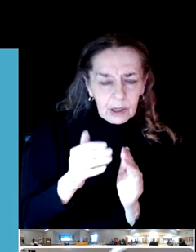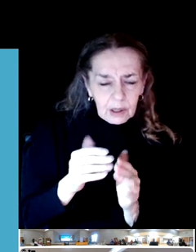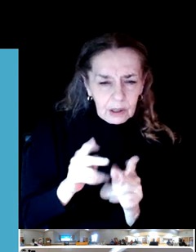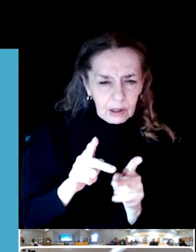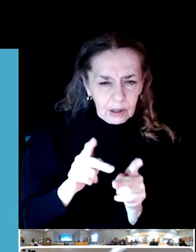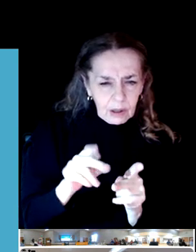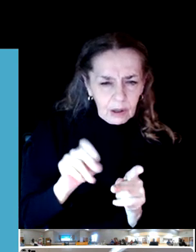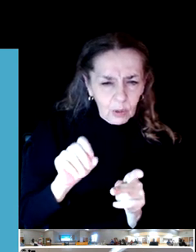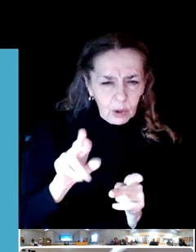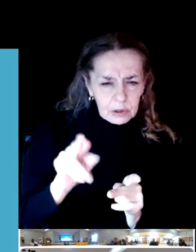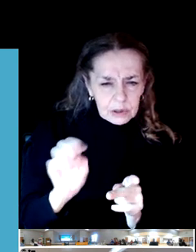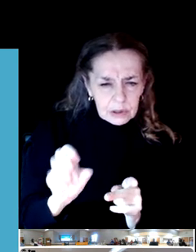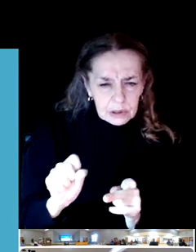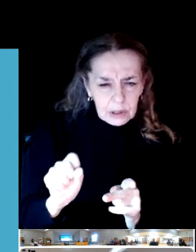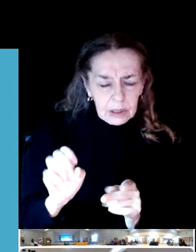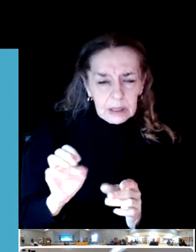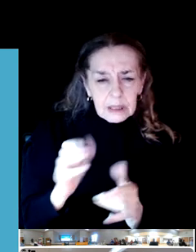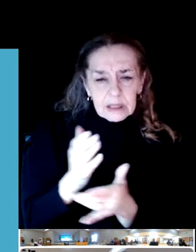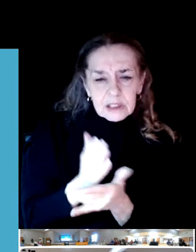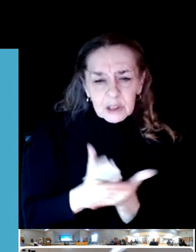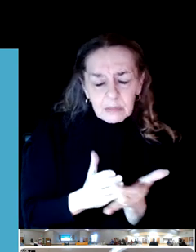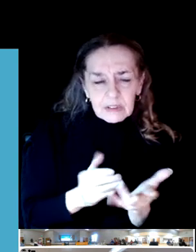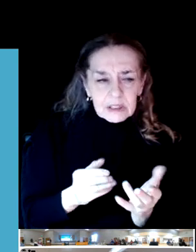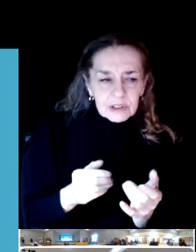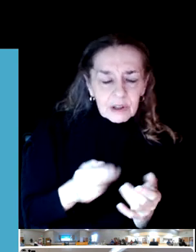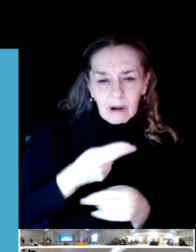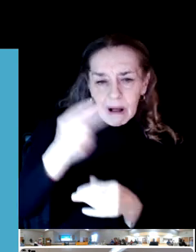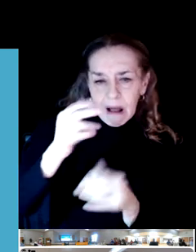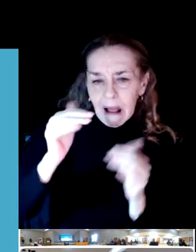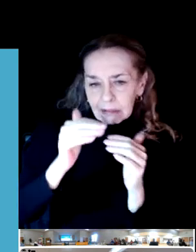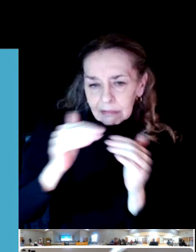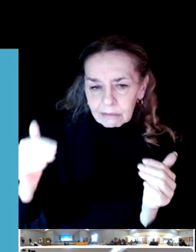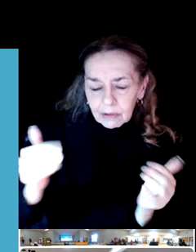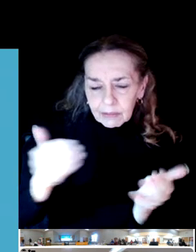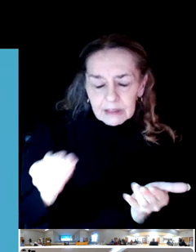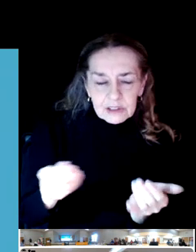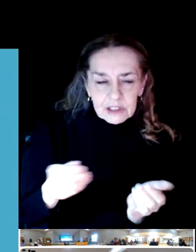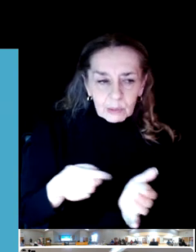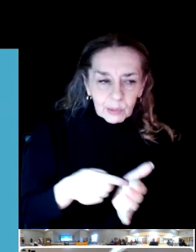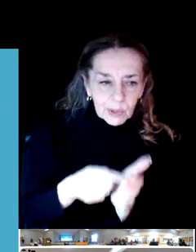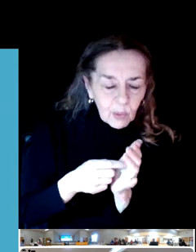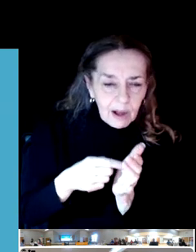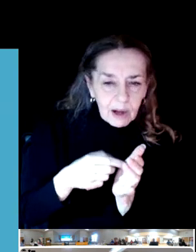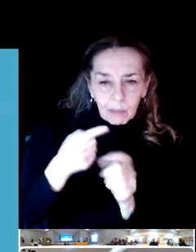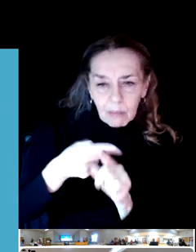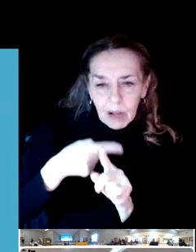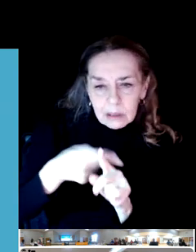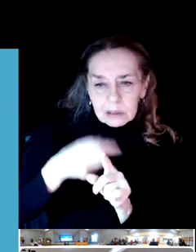These are high level concepts are going to take months and years to take place. I just want